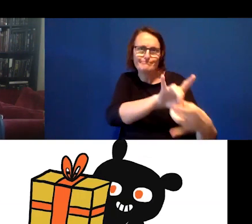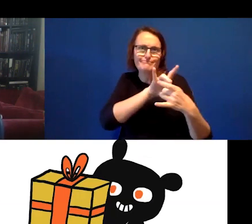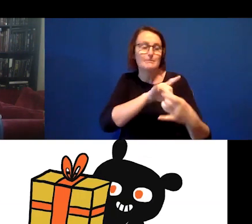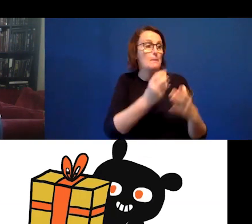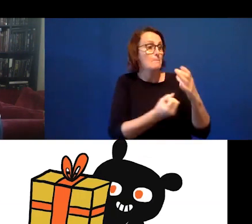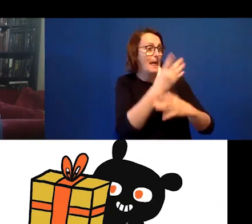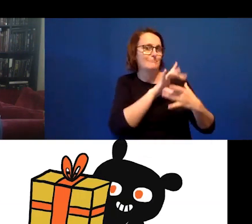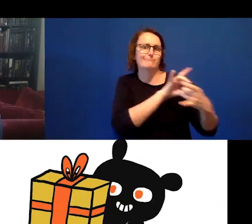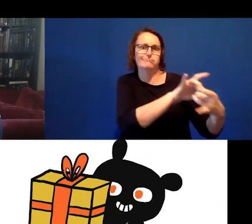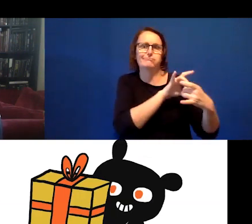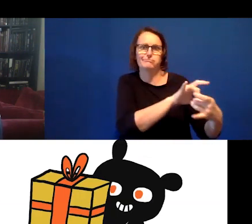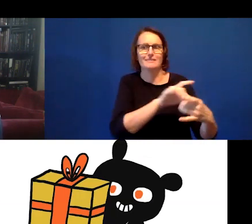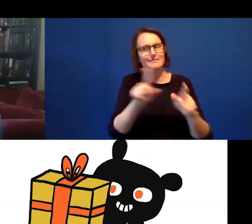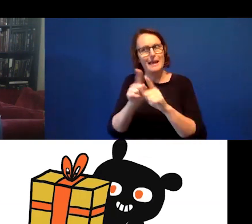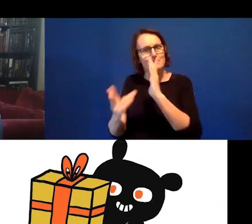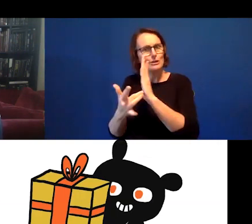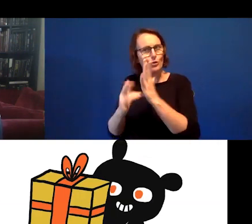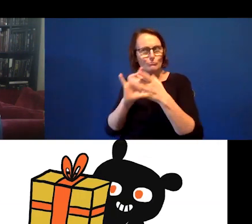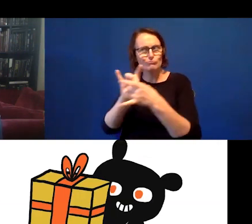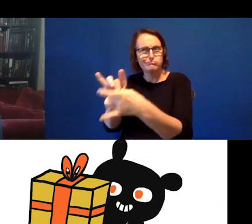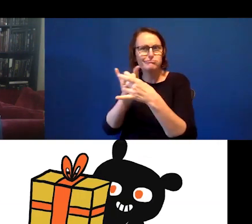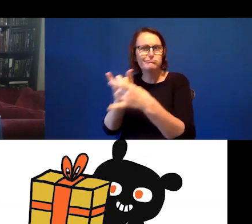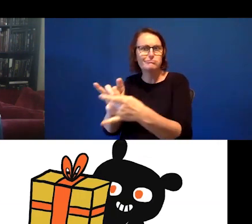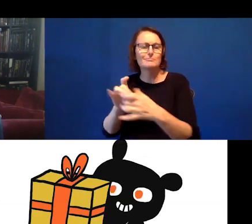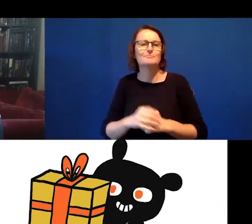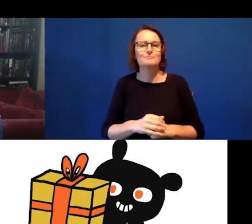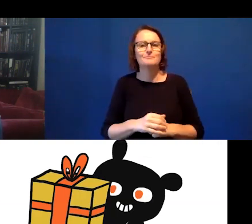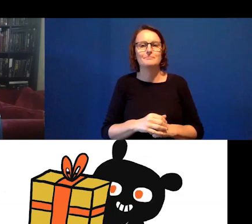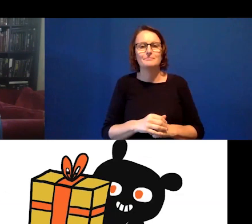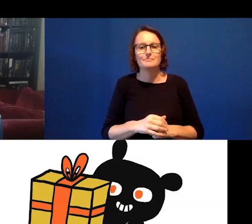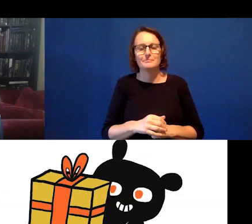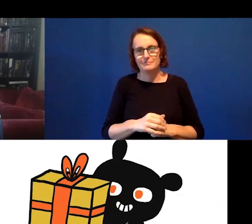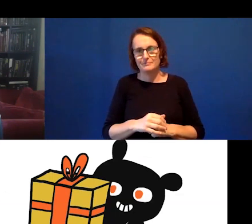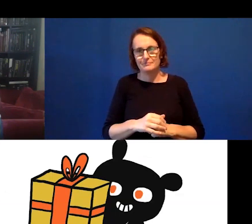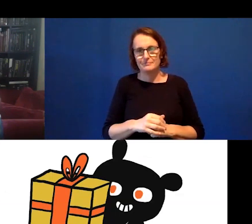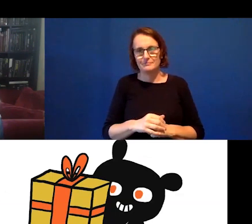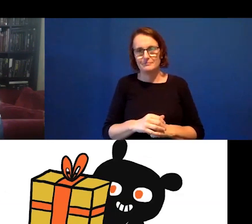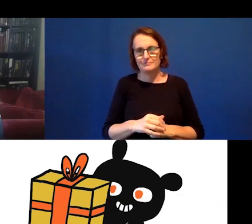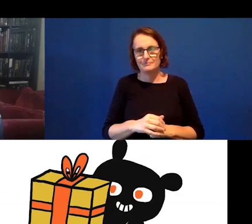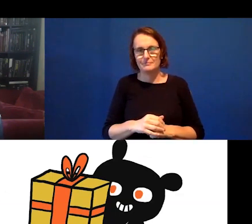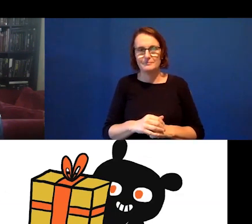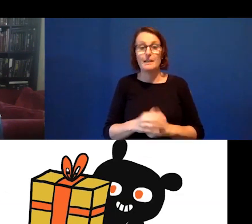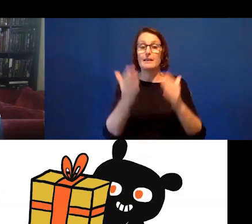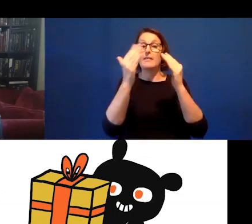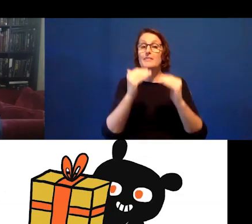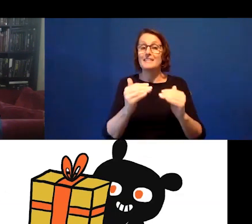angle here is born-networked, if you like, creating works that are